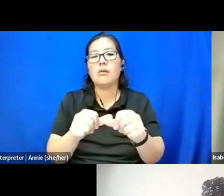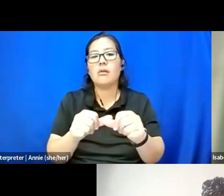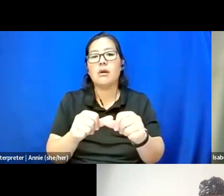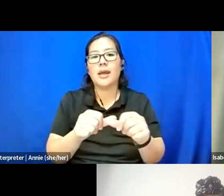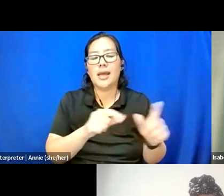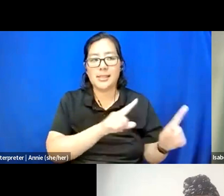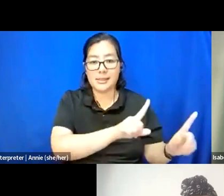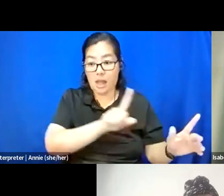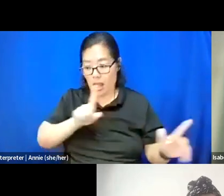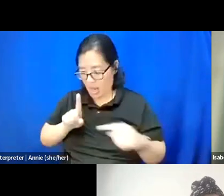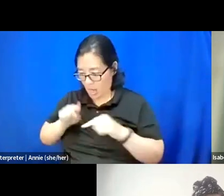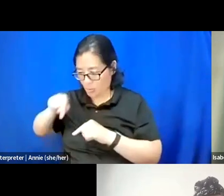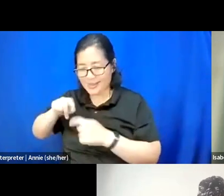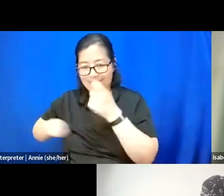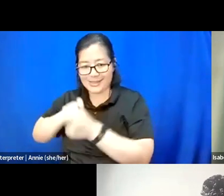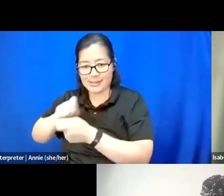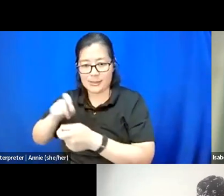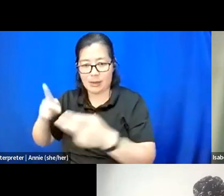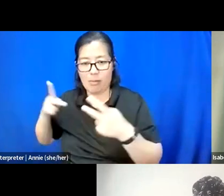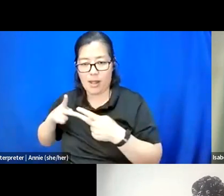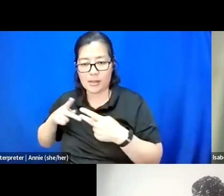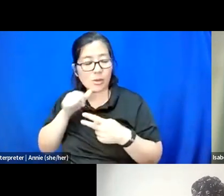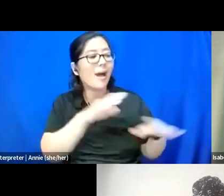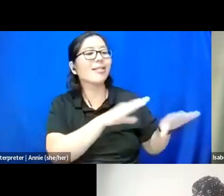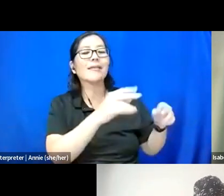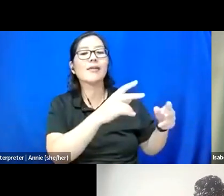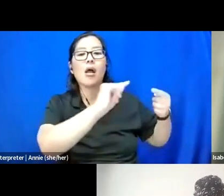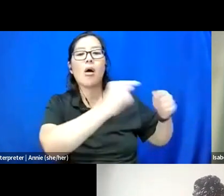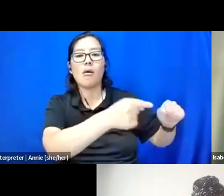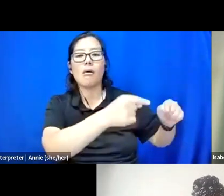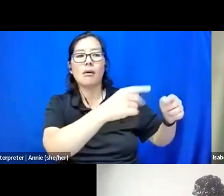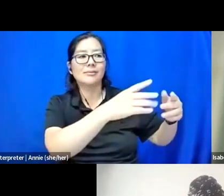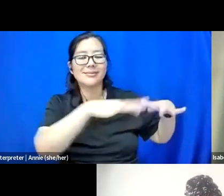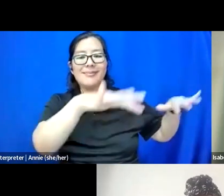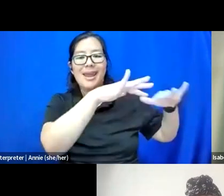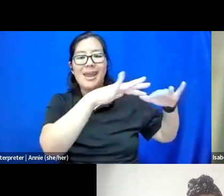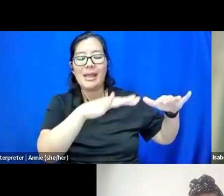So I'm not just, like, leaving the harm space and, like, licking my wounds in private,